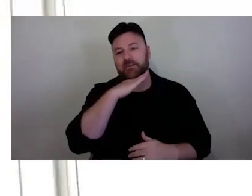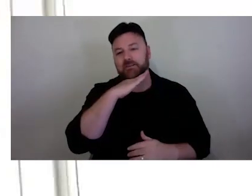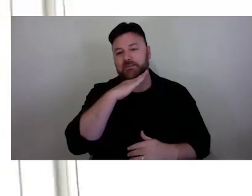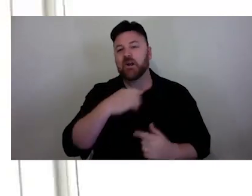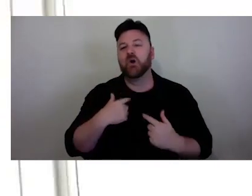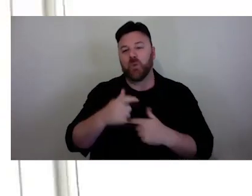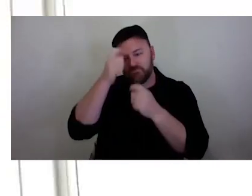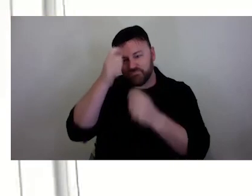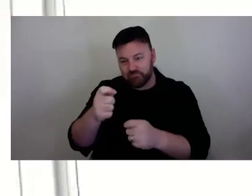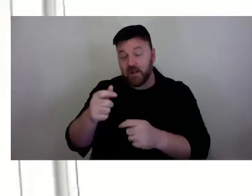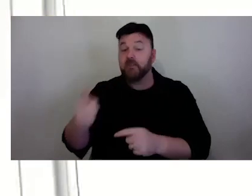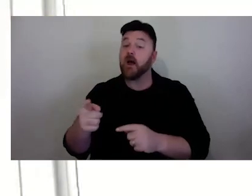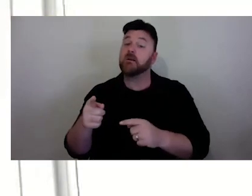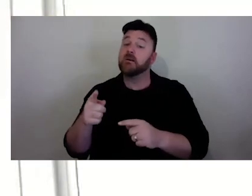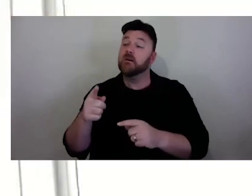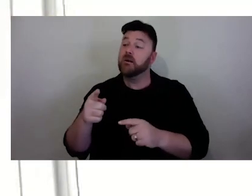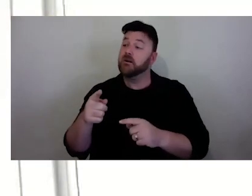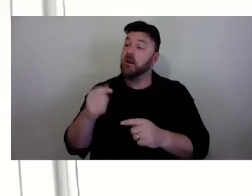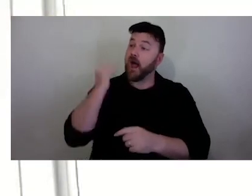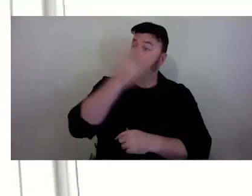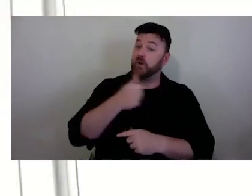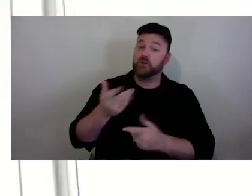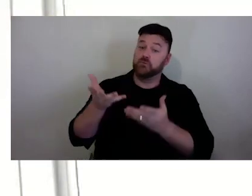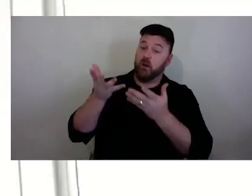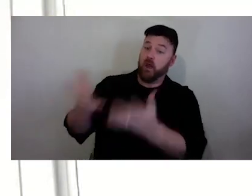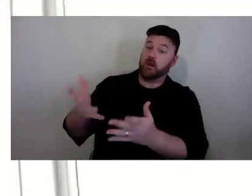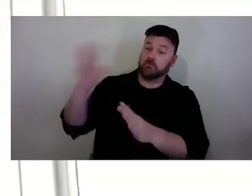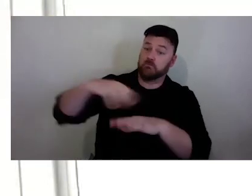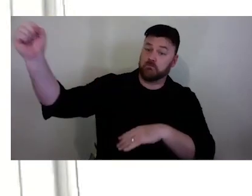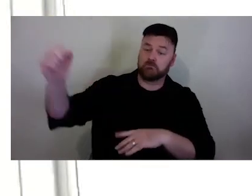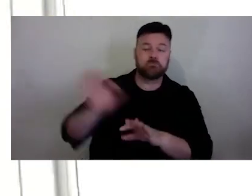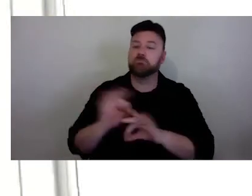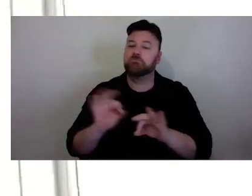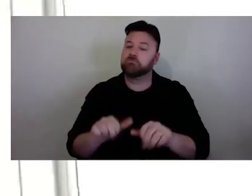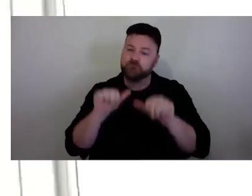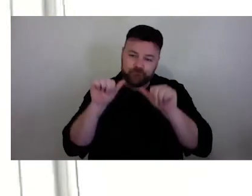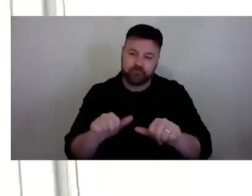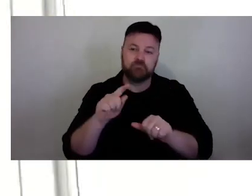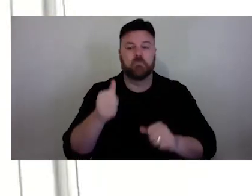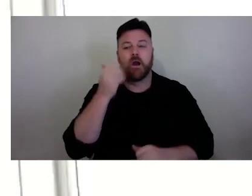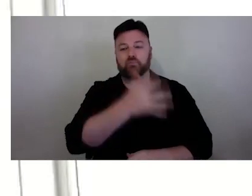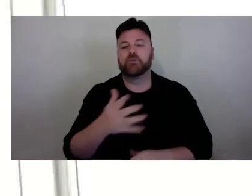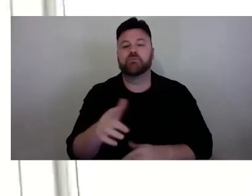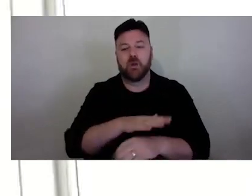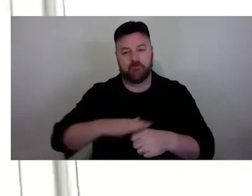acknowledge that this sovereignty was never succeeded and it always was and will always be Aboriginal land. We would like to thank Costco